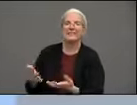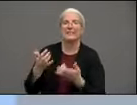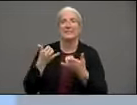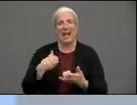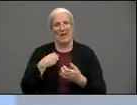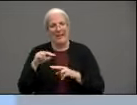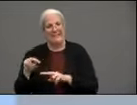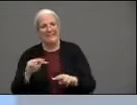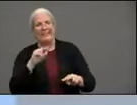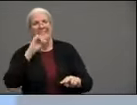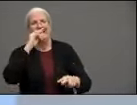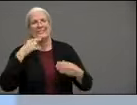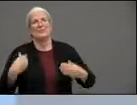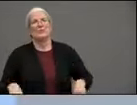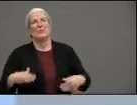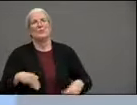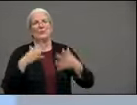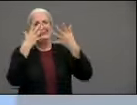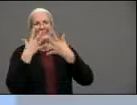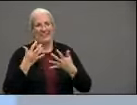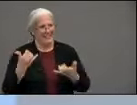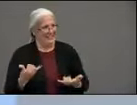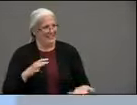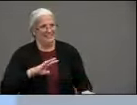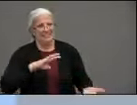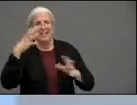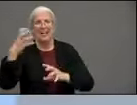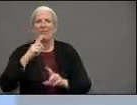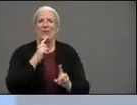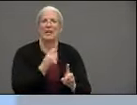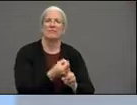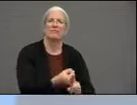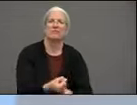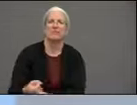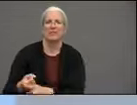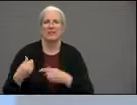going through but i as i always told students wherever